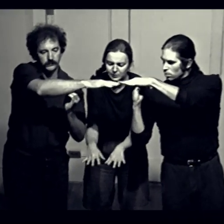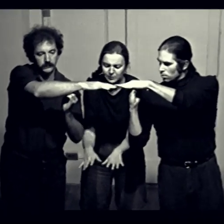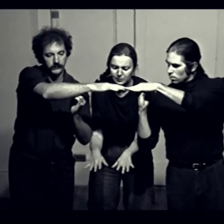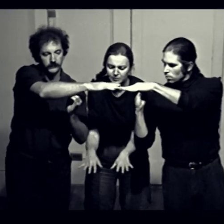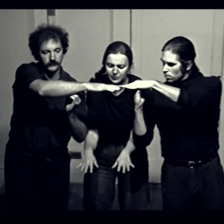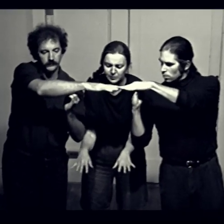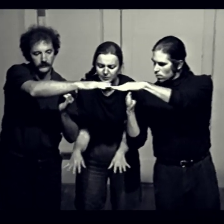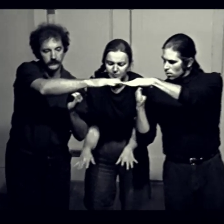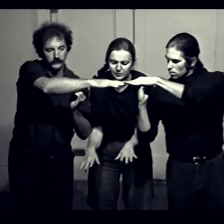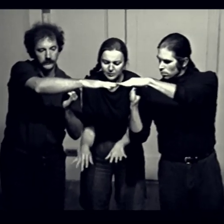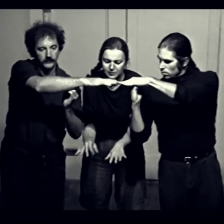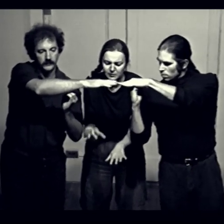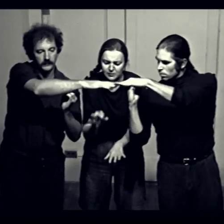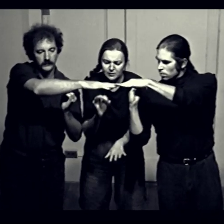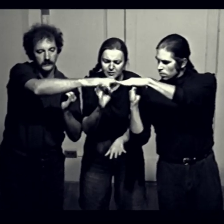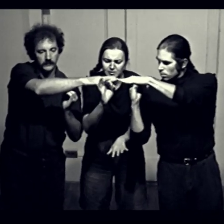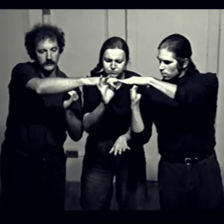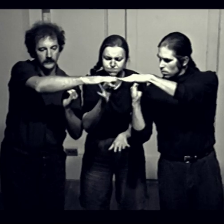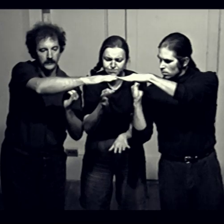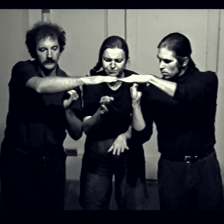Ah, it was an amazing experience.